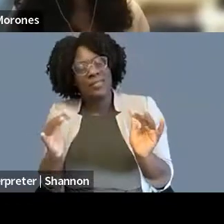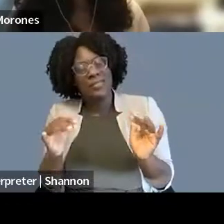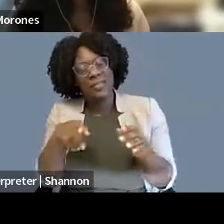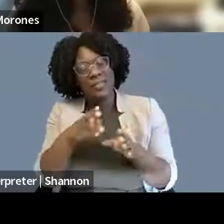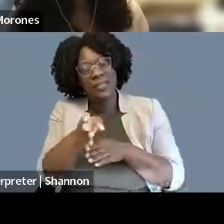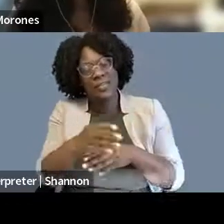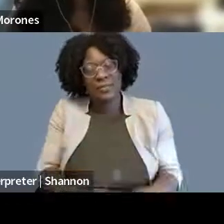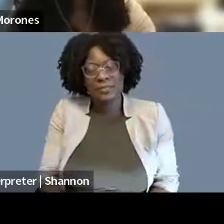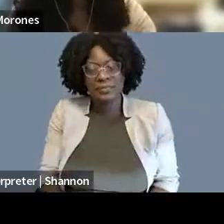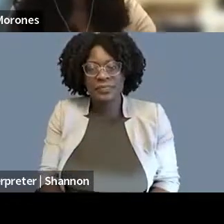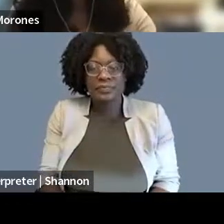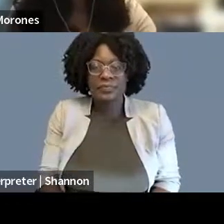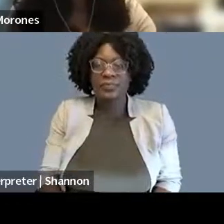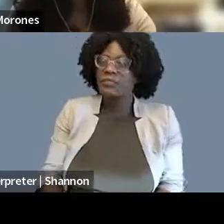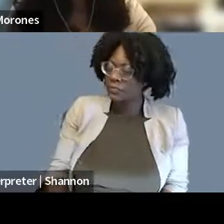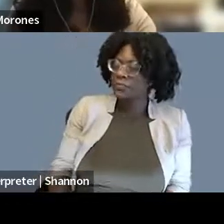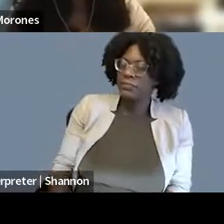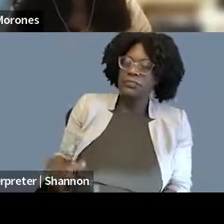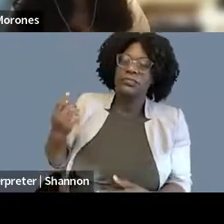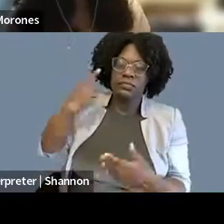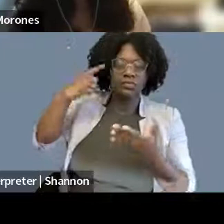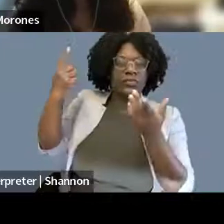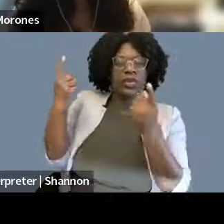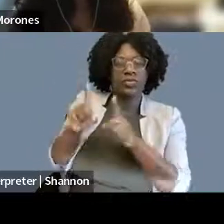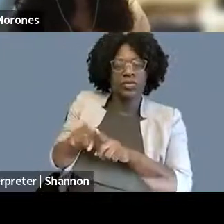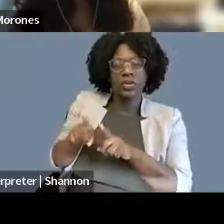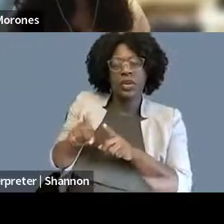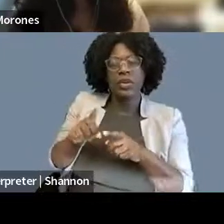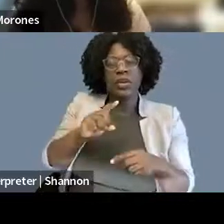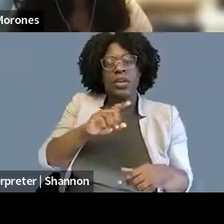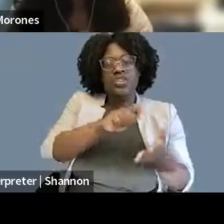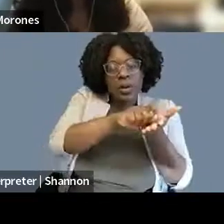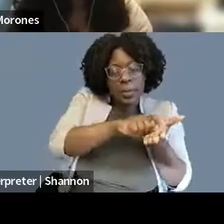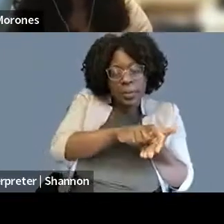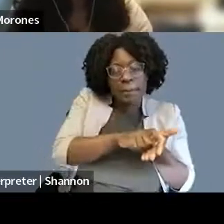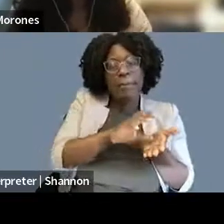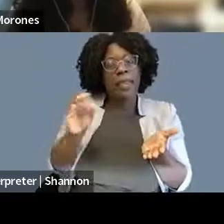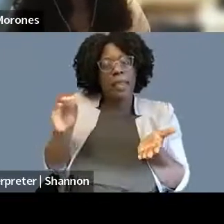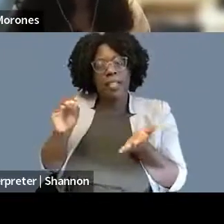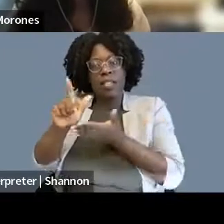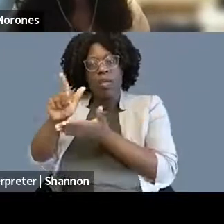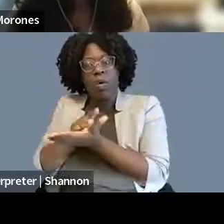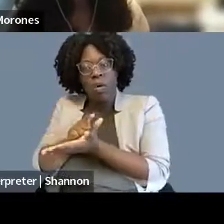to bleed into journalism also bleed into the law in the sense that we're told to not bring our biases, to not bring our subjectivity.